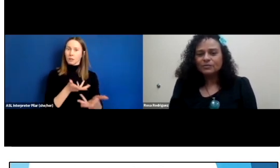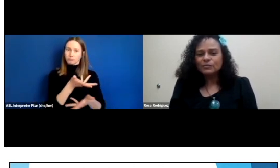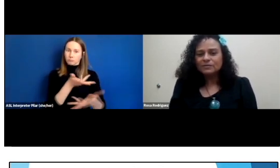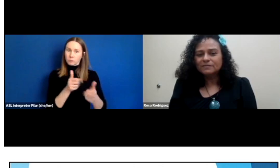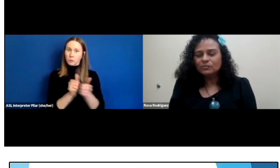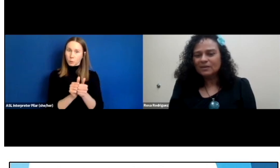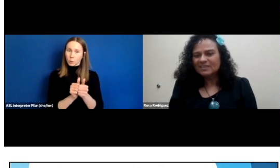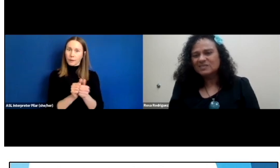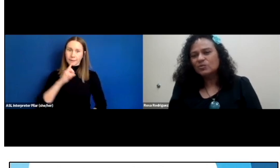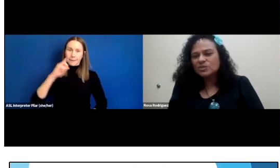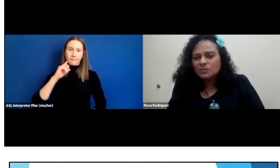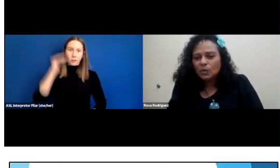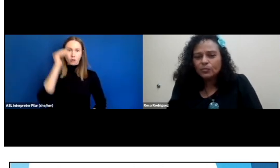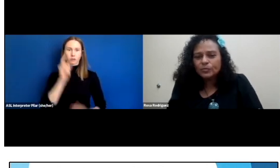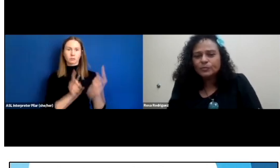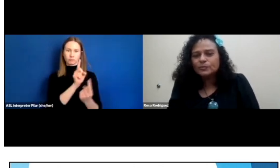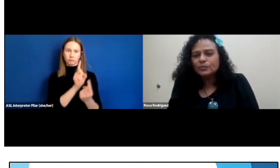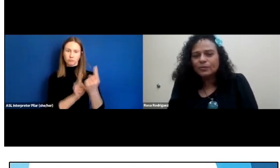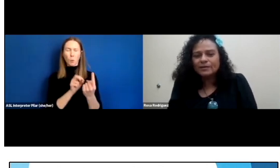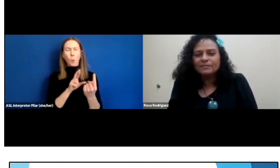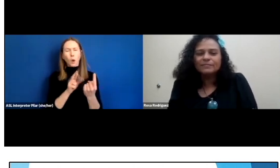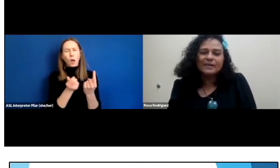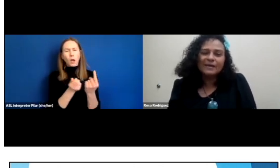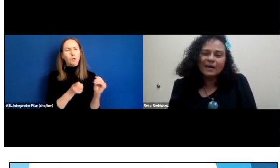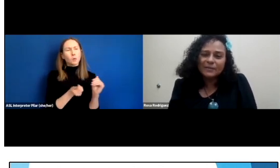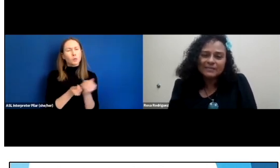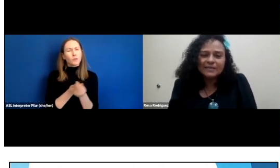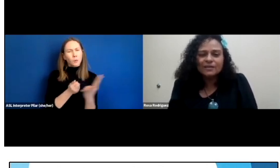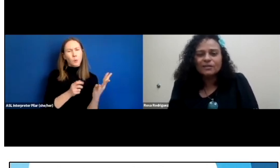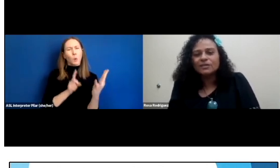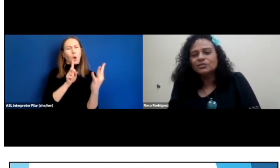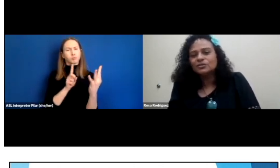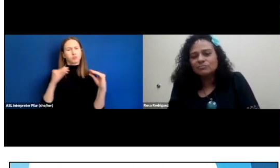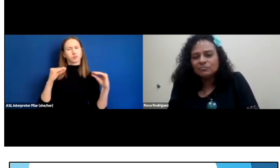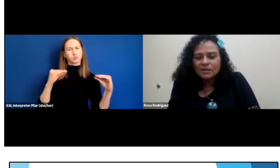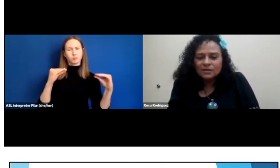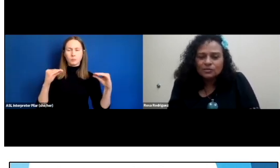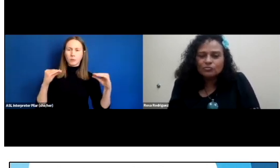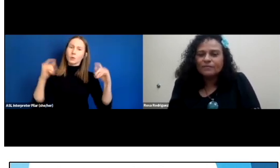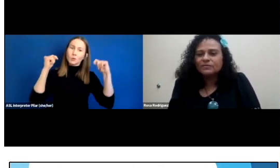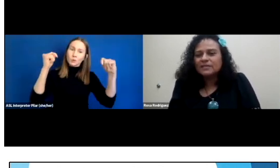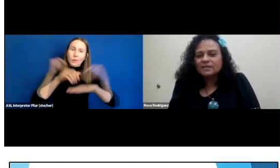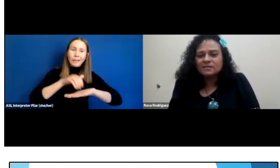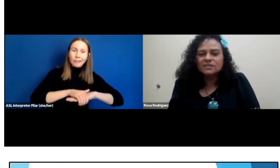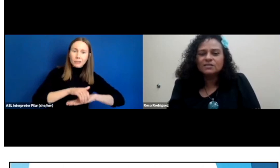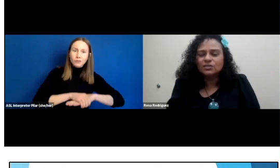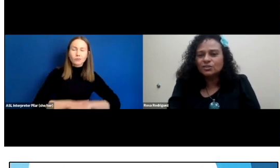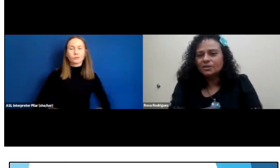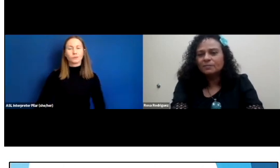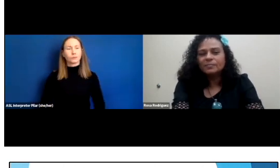We do individualized or small group tutoring, basic English, driver's ed, citizenship,